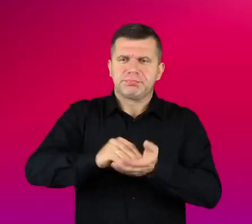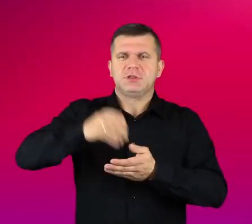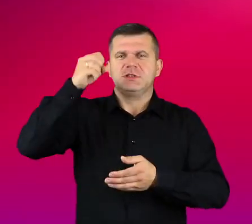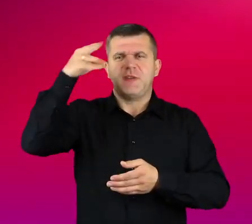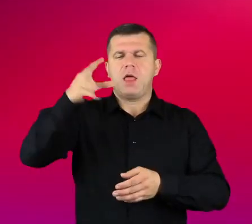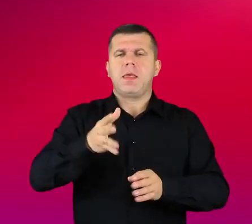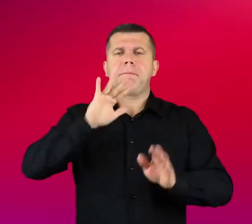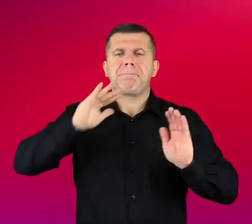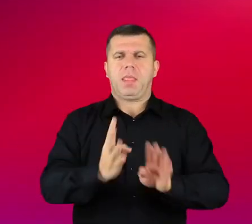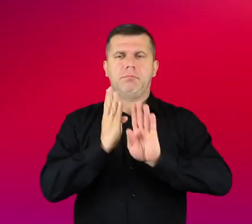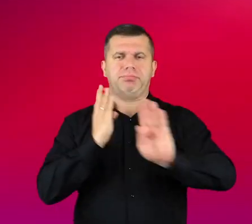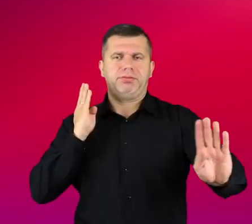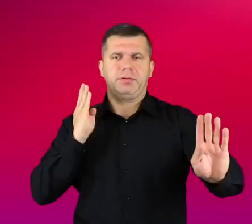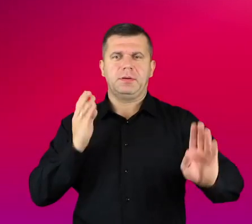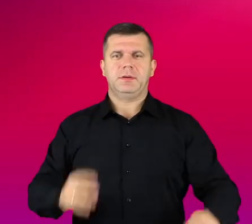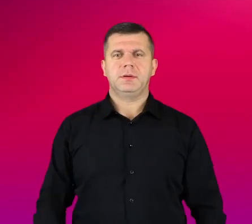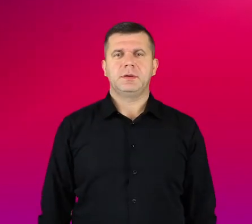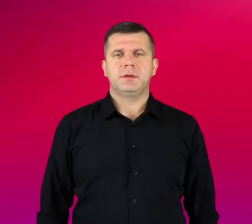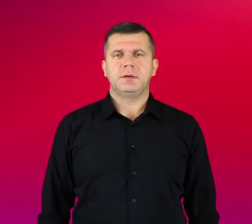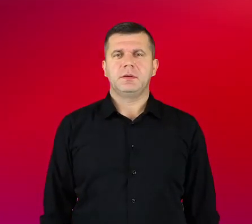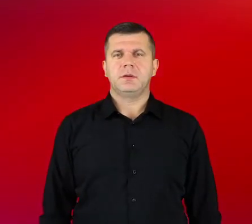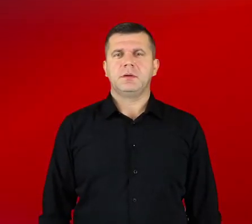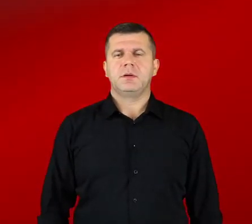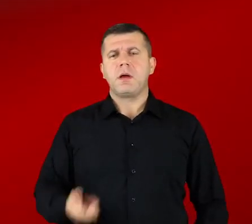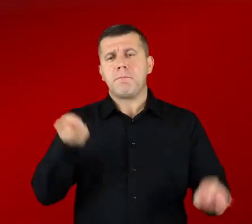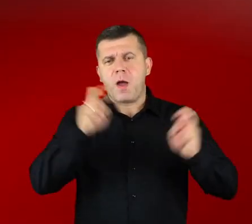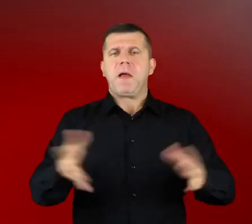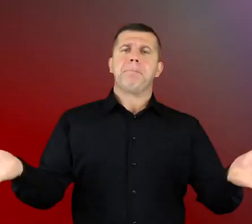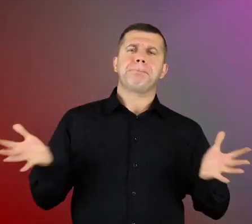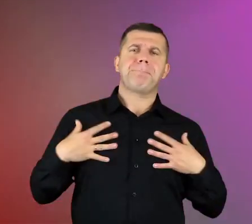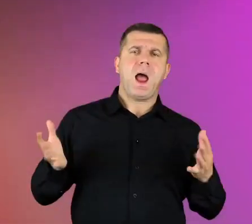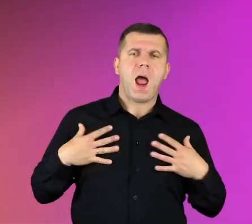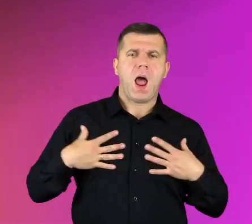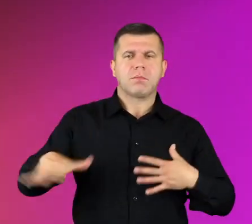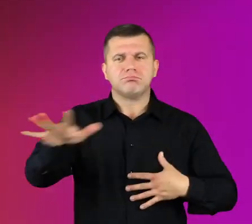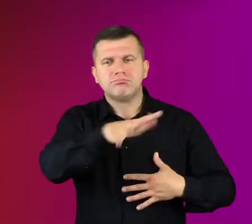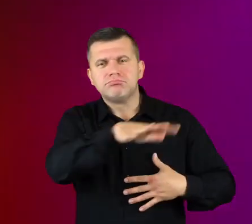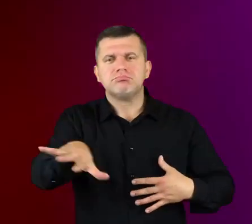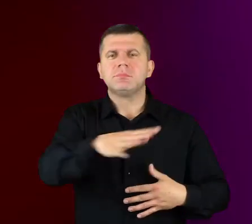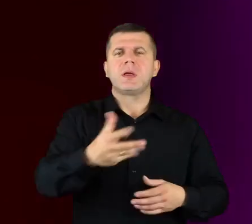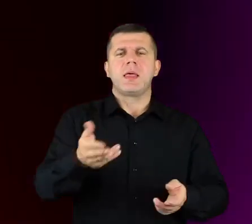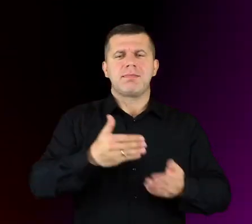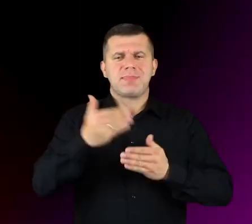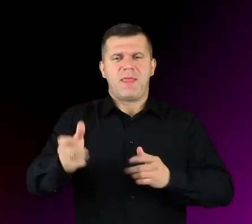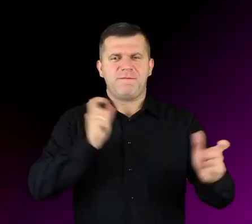the traffic would be better, at least. To have some park! Well, but I mean, for example, there, by Vistula,